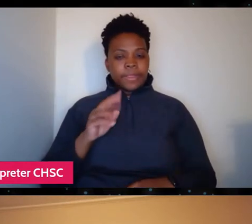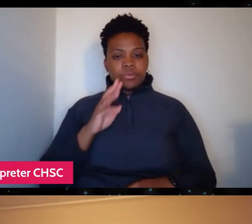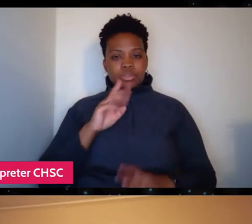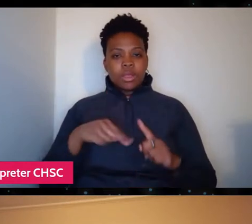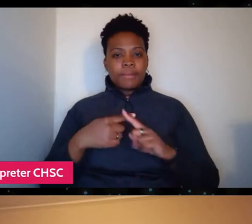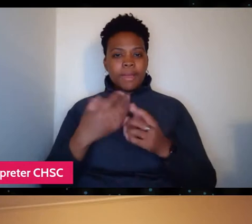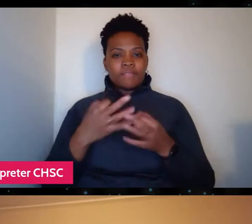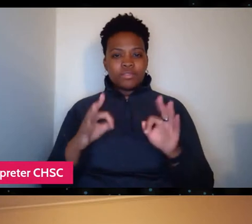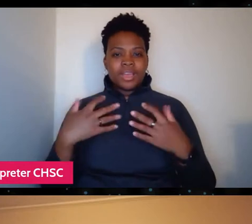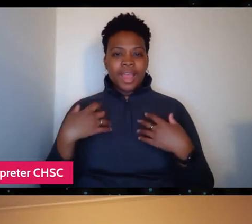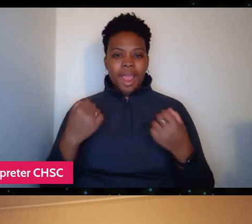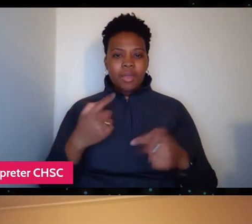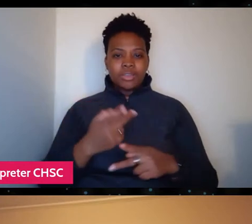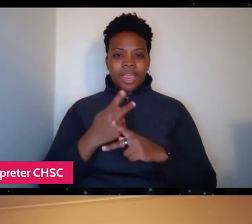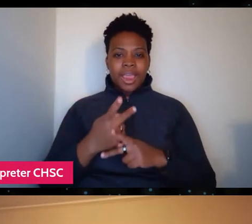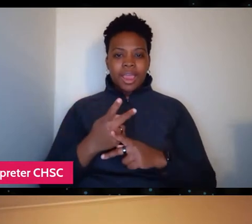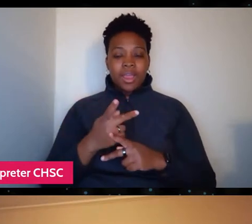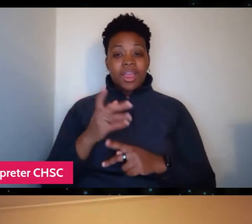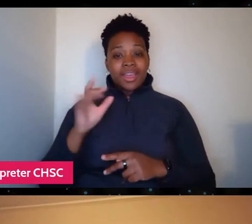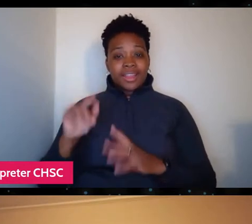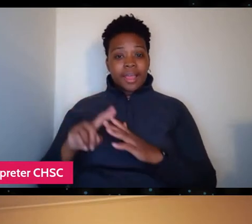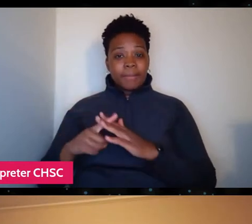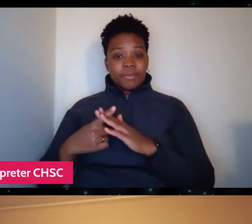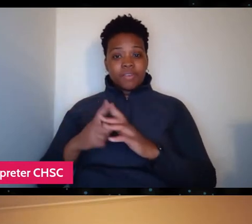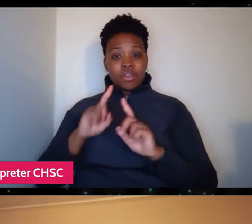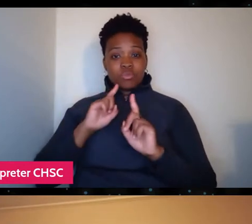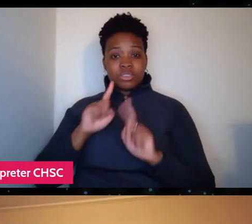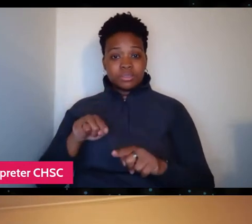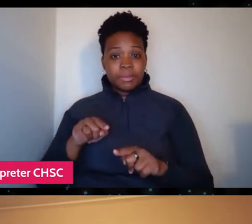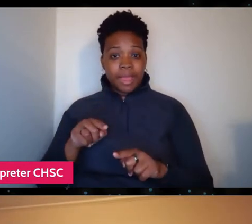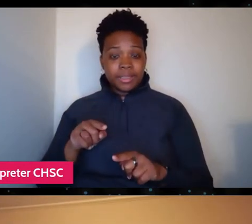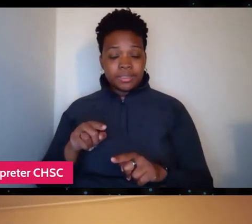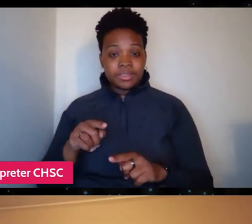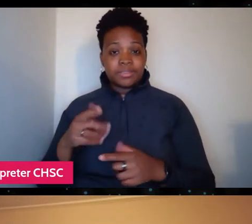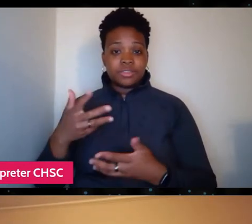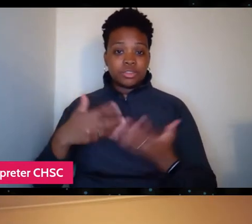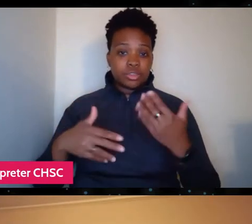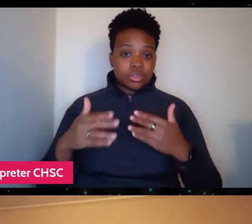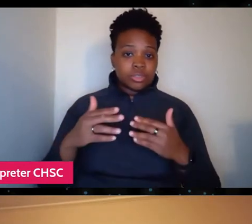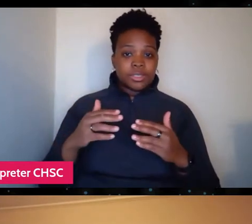did provoke responses of all socialism, communism. But interestingly,